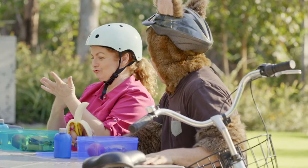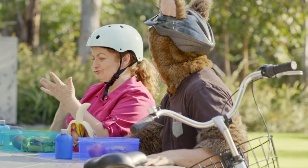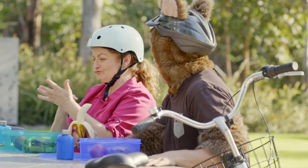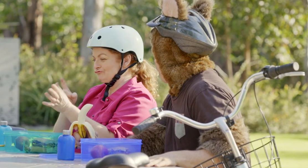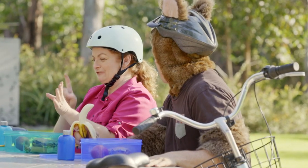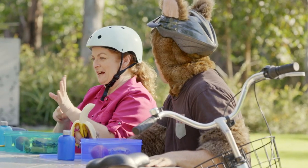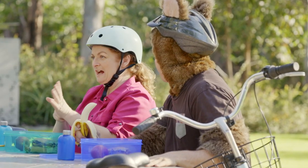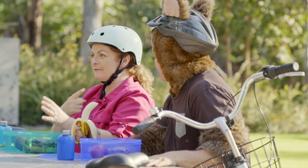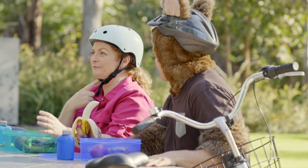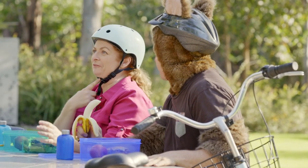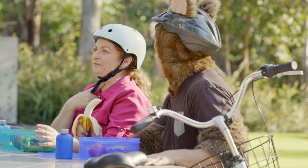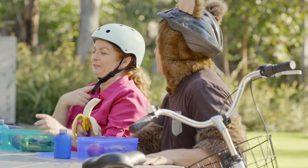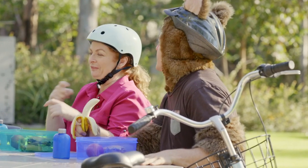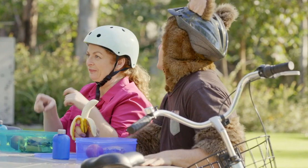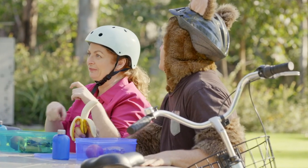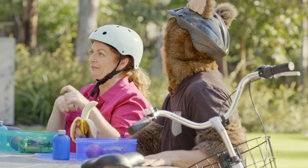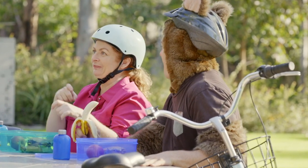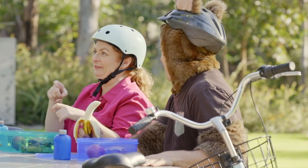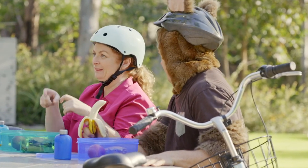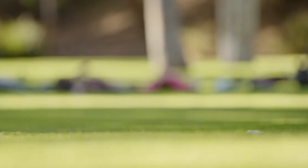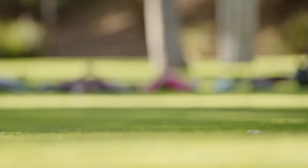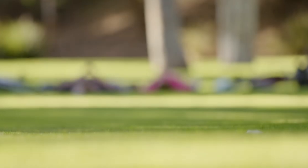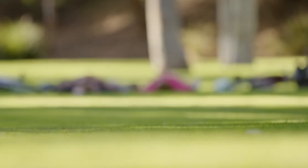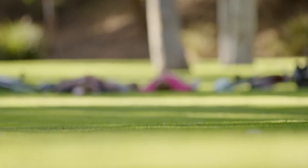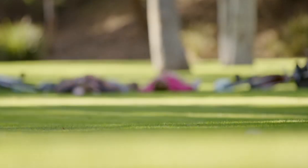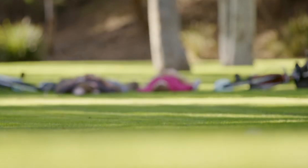Oh, I've got a dry throat from all of that riding. Oh...